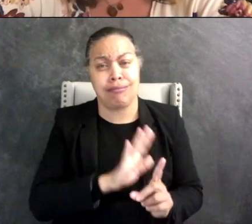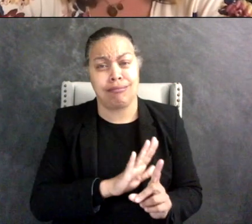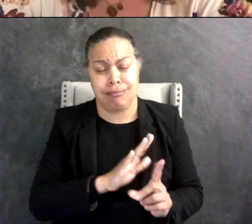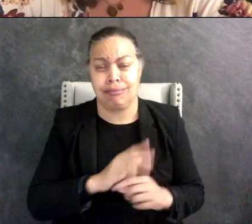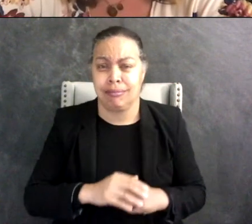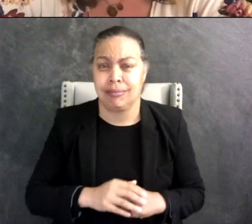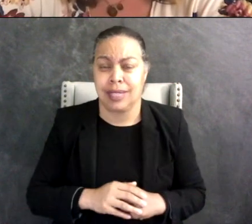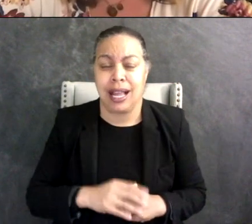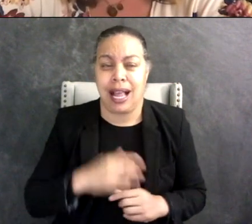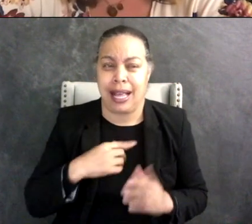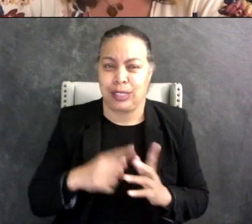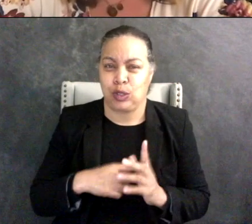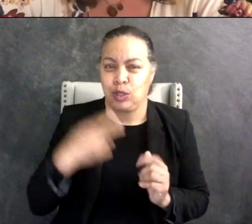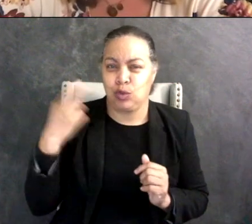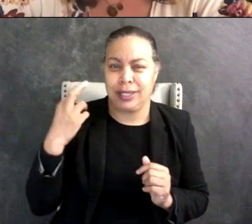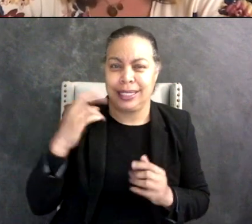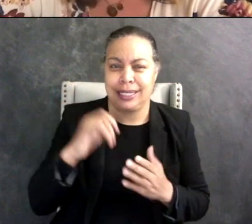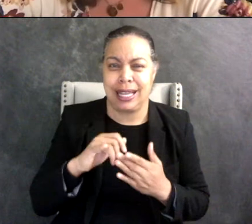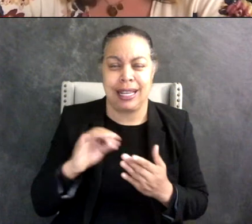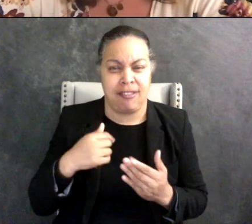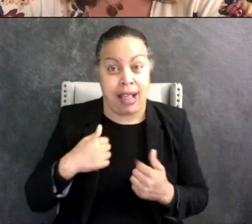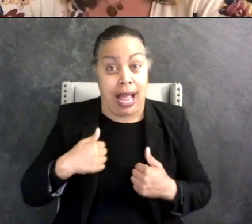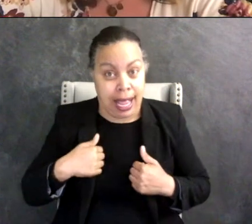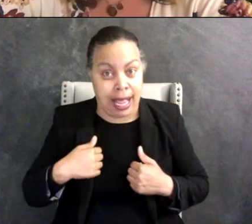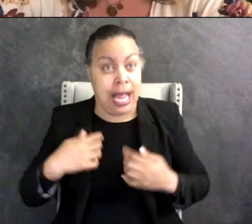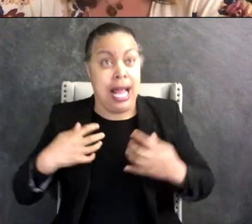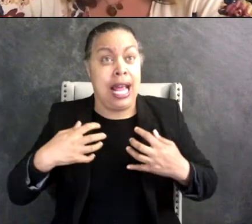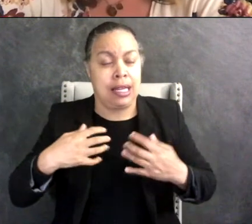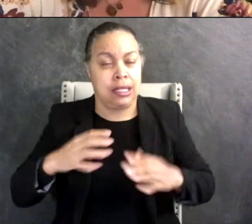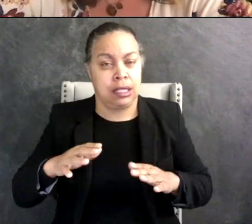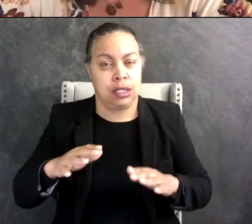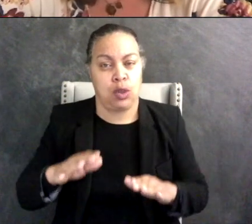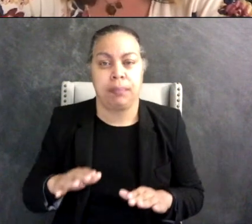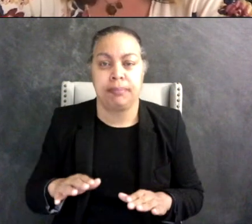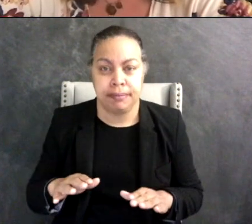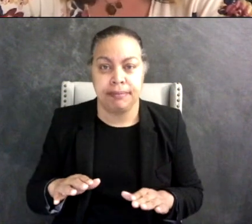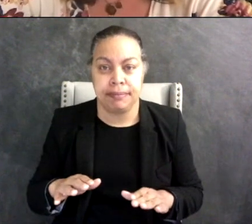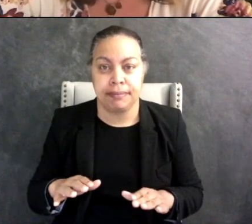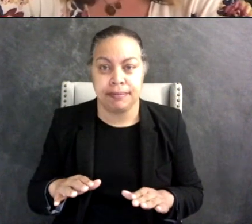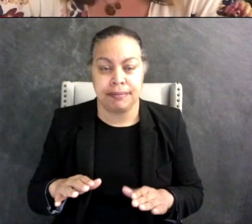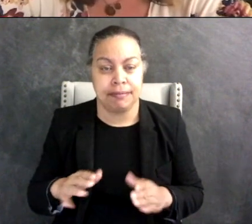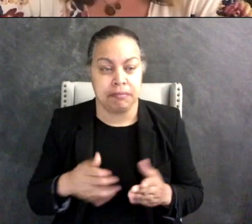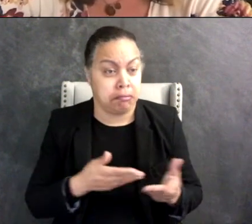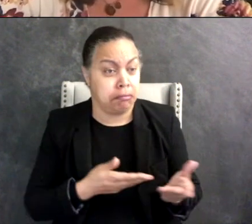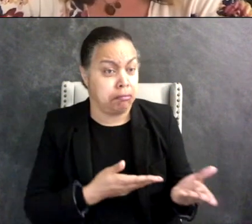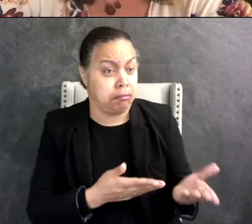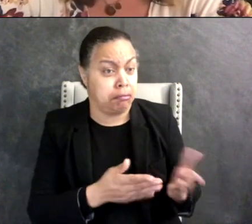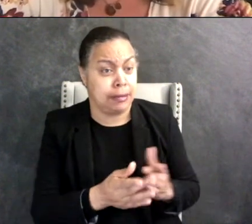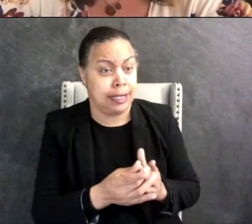like if I just was like would calm down and just let him you know kind of lead me that he would